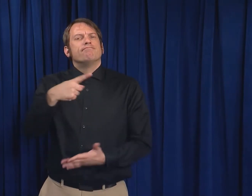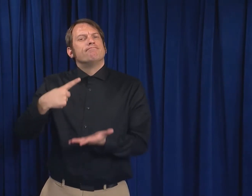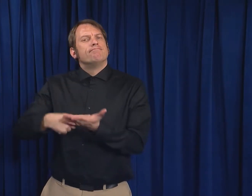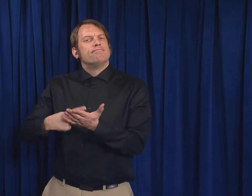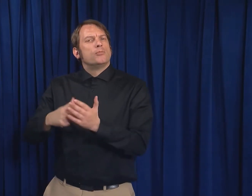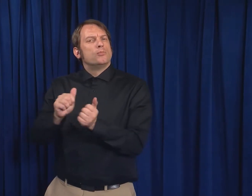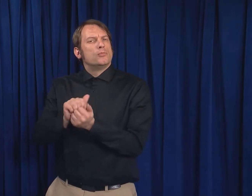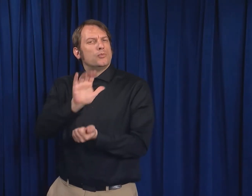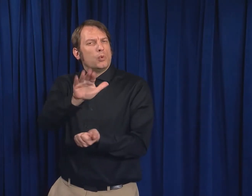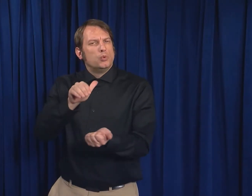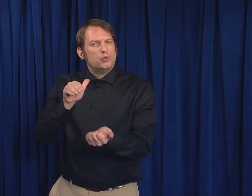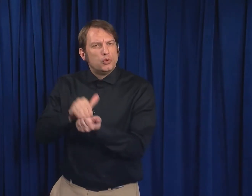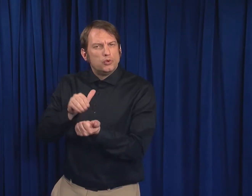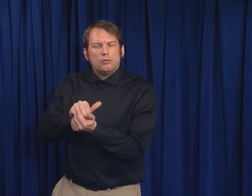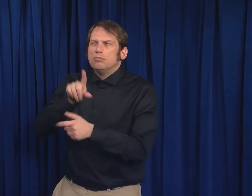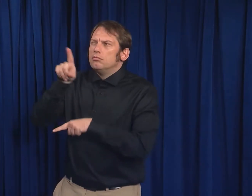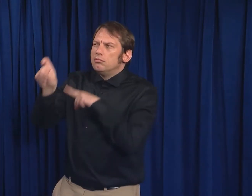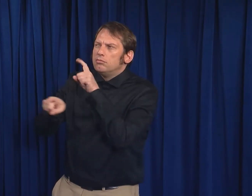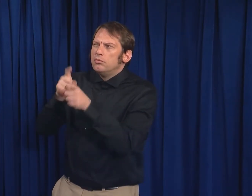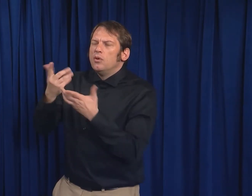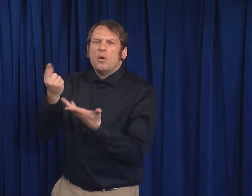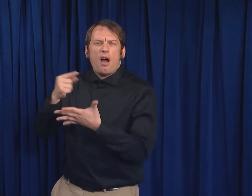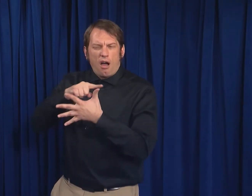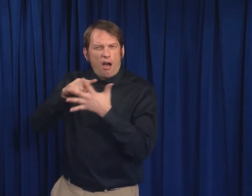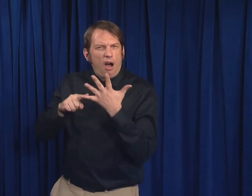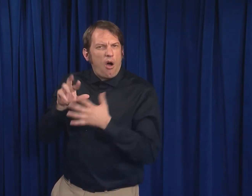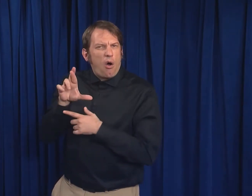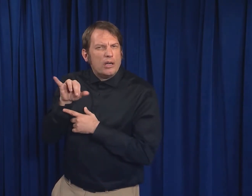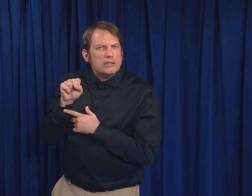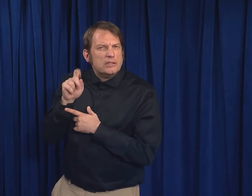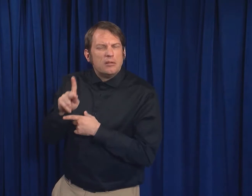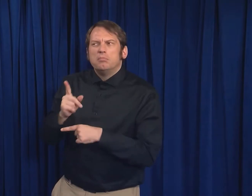talk with your doctor about the risks and benefits